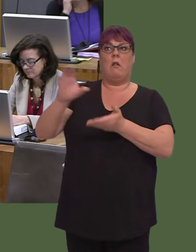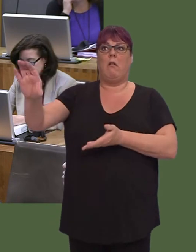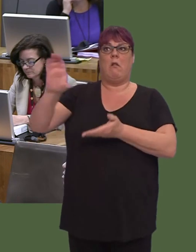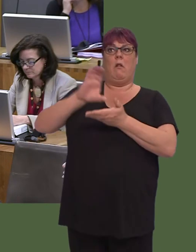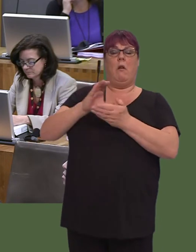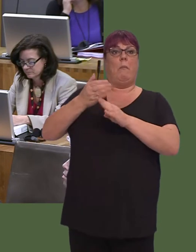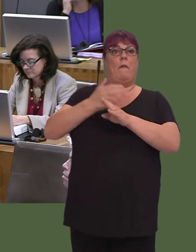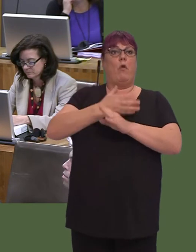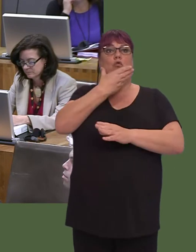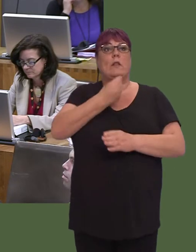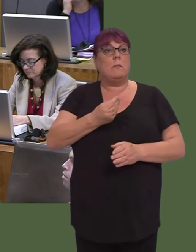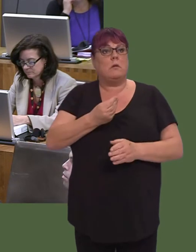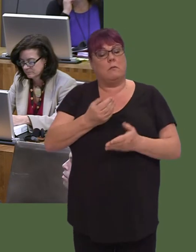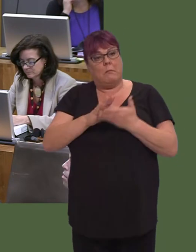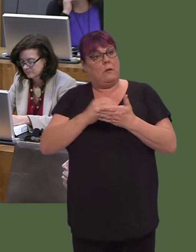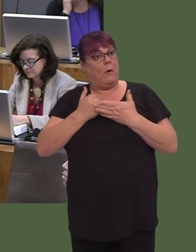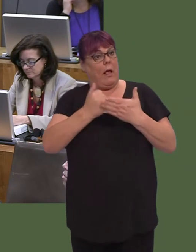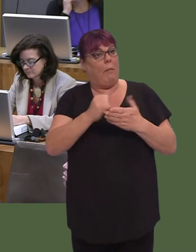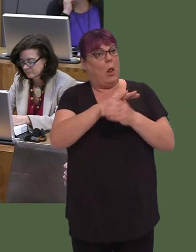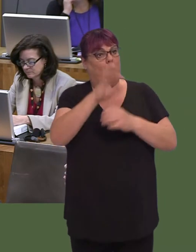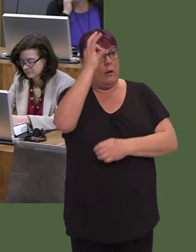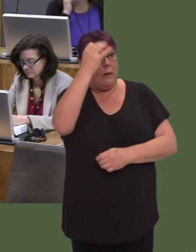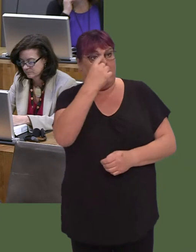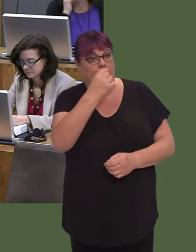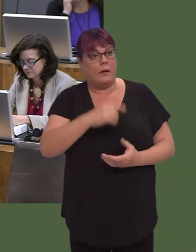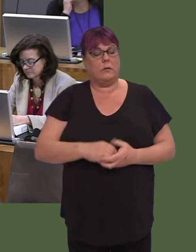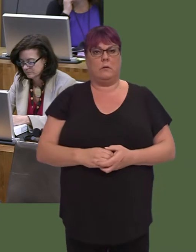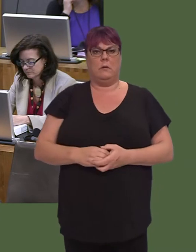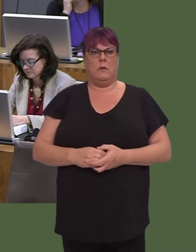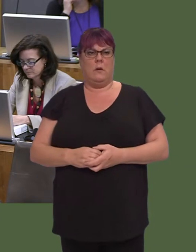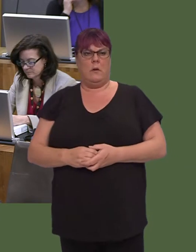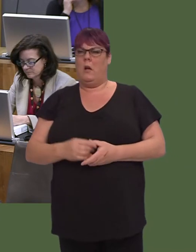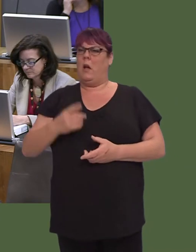I just don't accept that the problem in local government in Wales is the fact that every